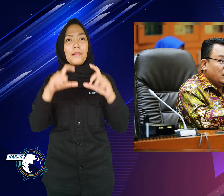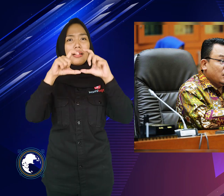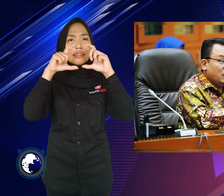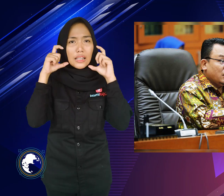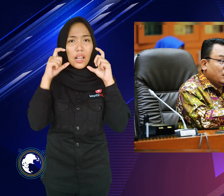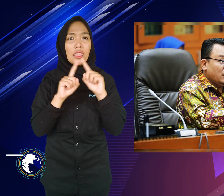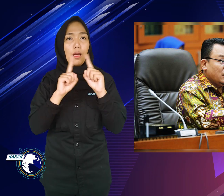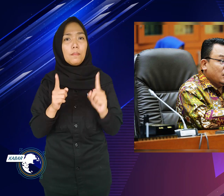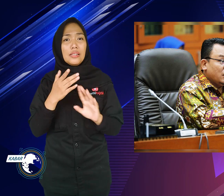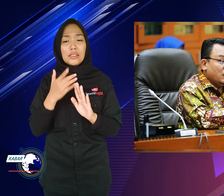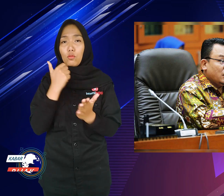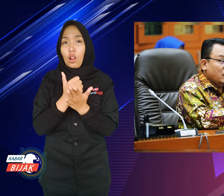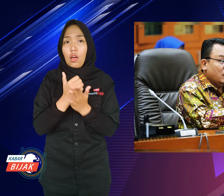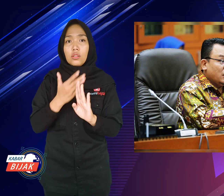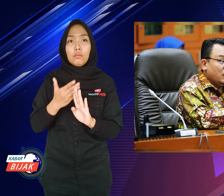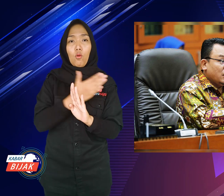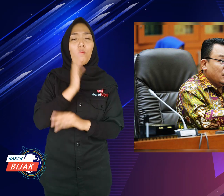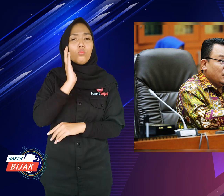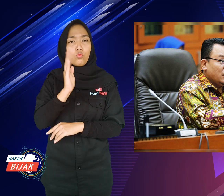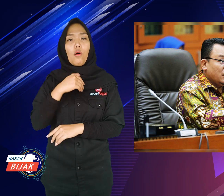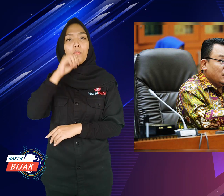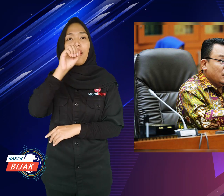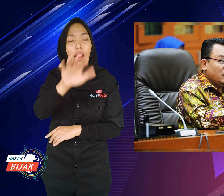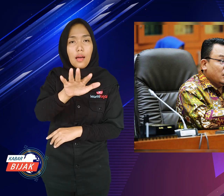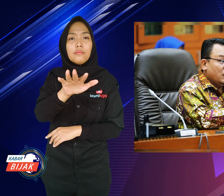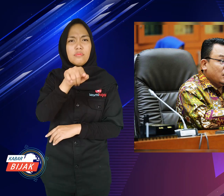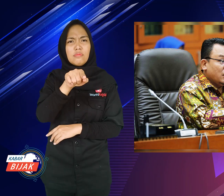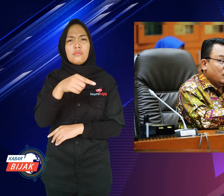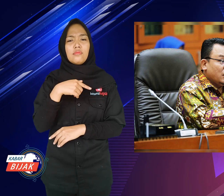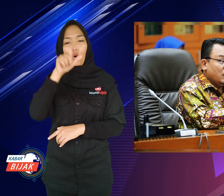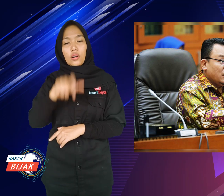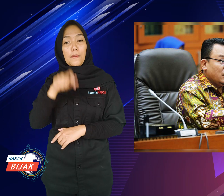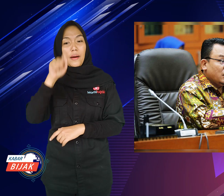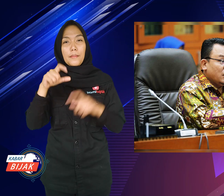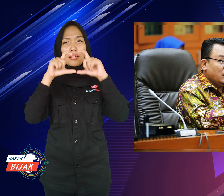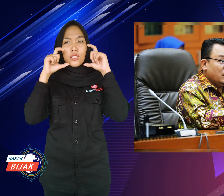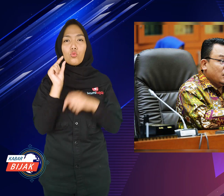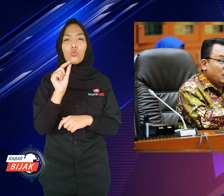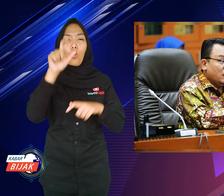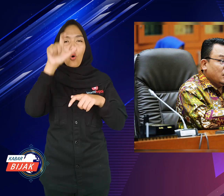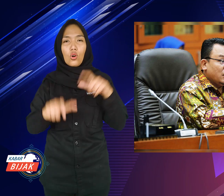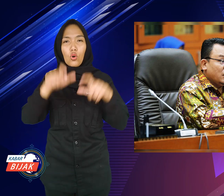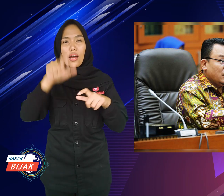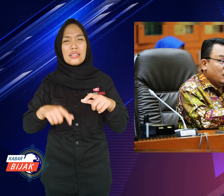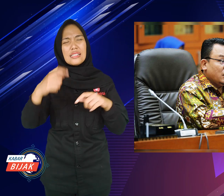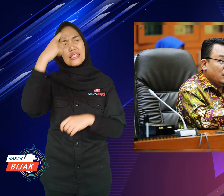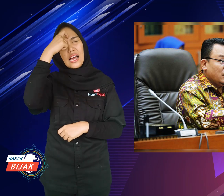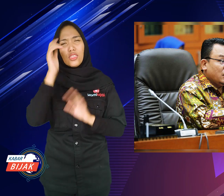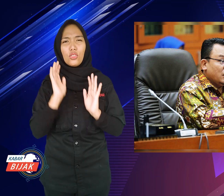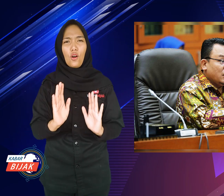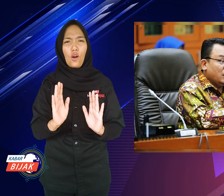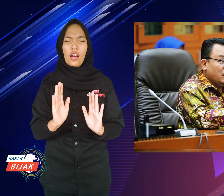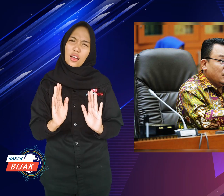Wear a mask, but it was previously rumored that the mask is for sick people only.